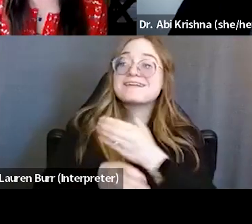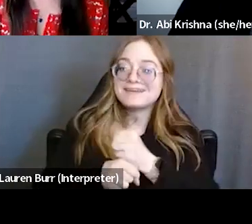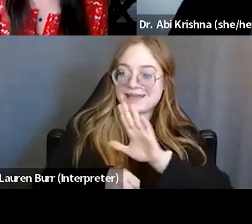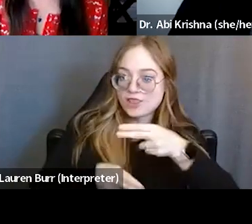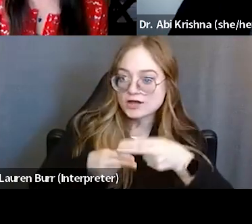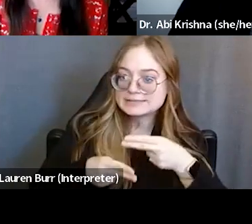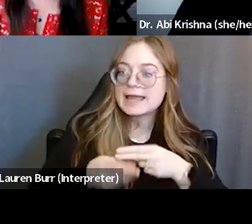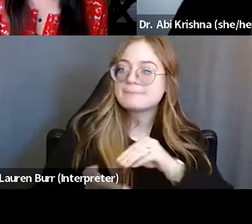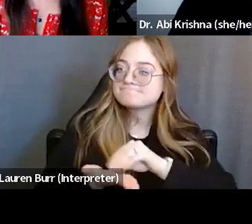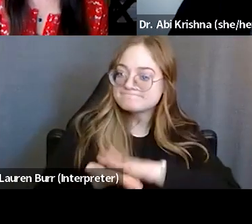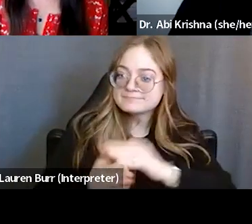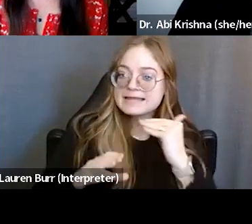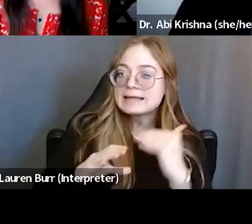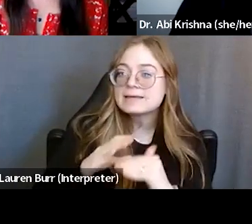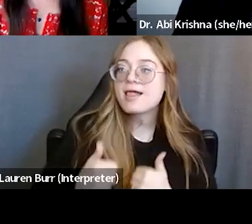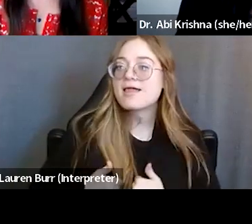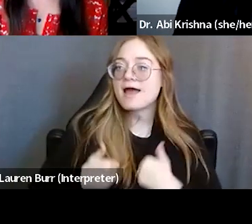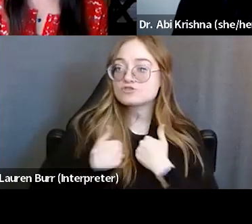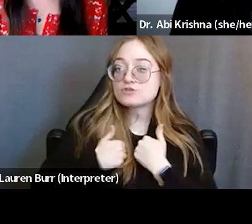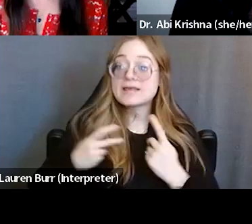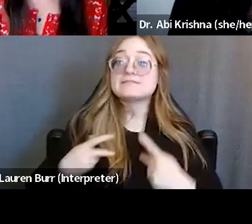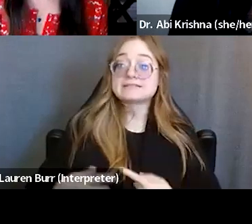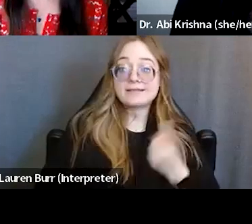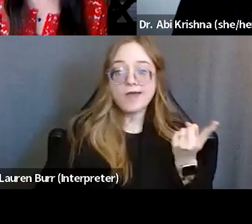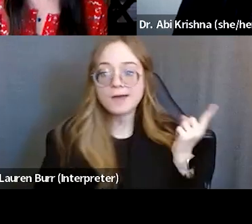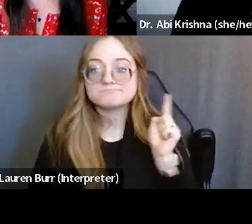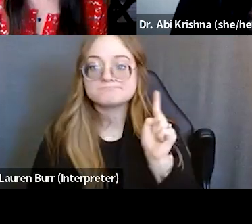having to like, physically go up there and just really making that connection.